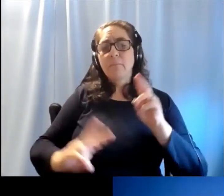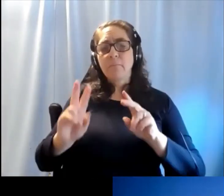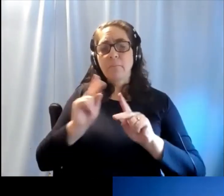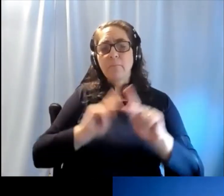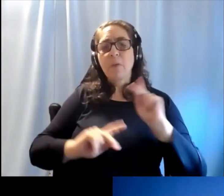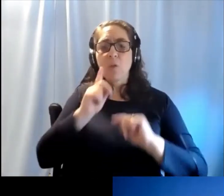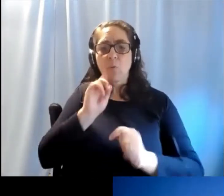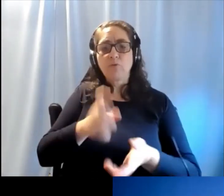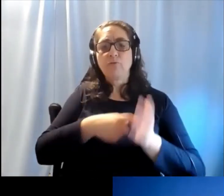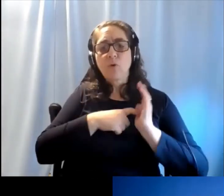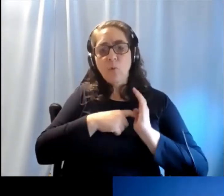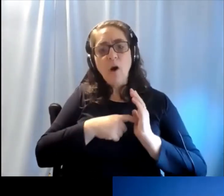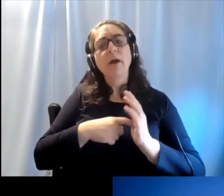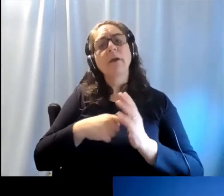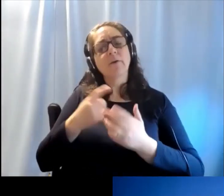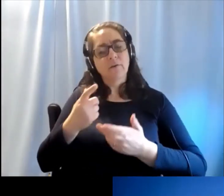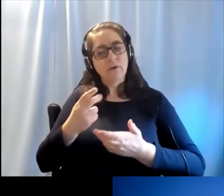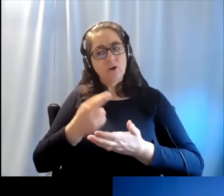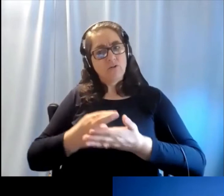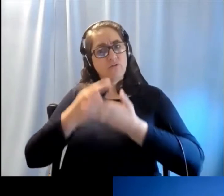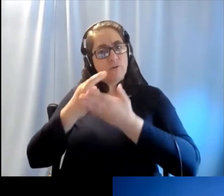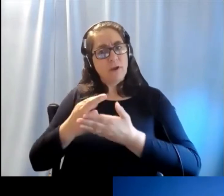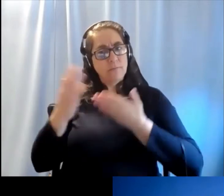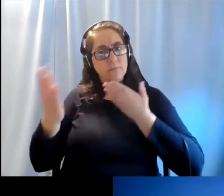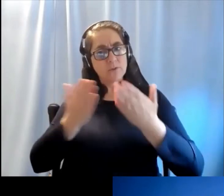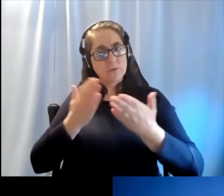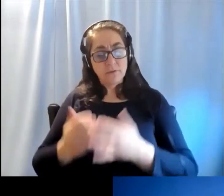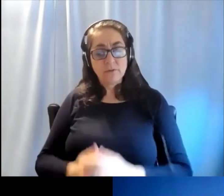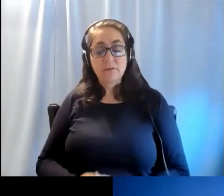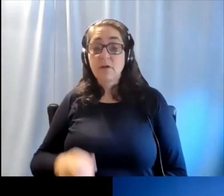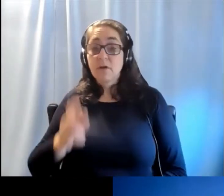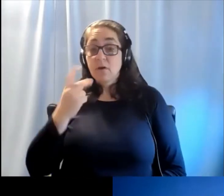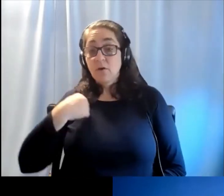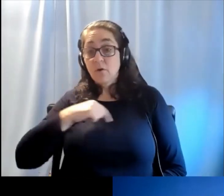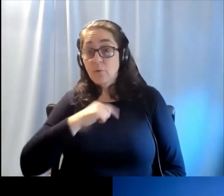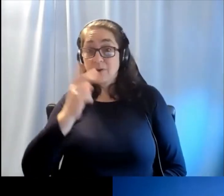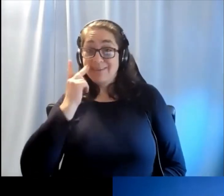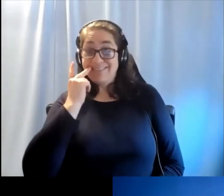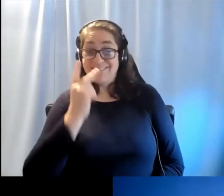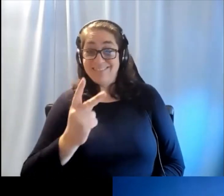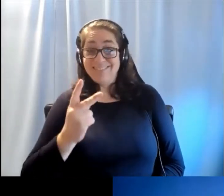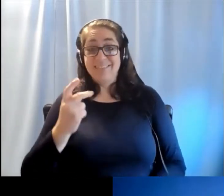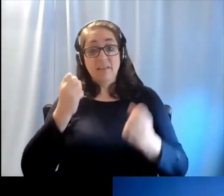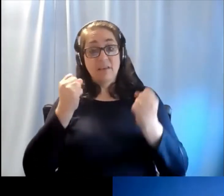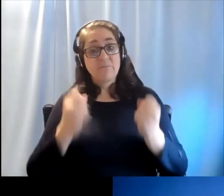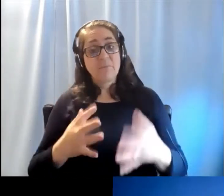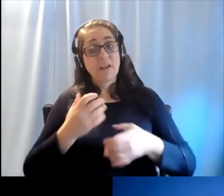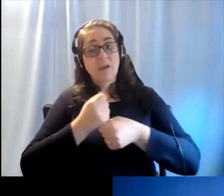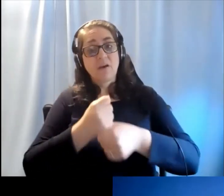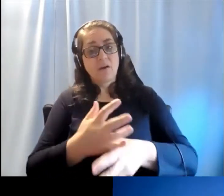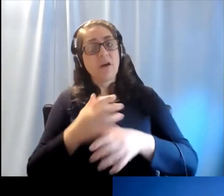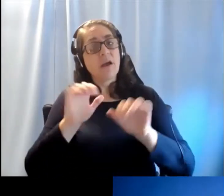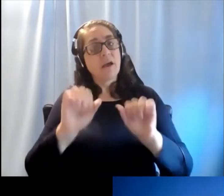So what we also see as you know well is that many of the causes which lead to hearing loss